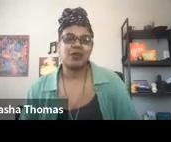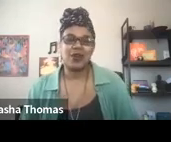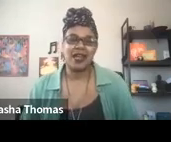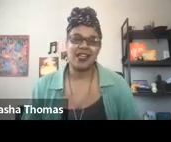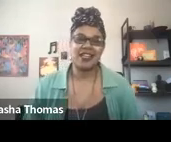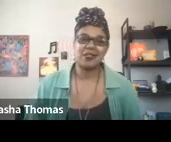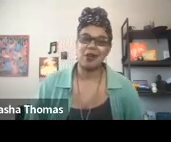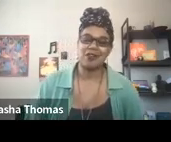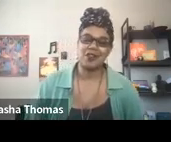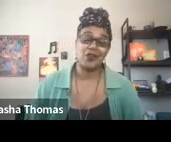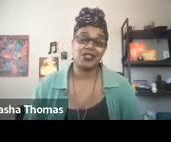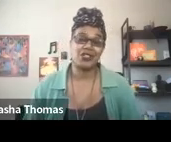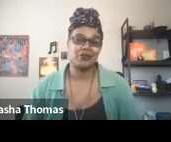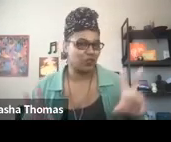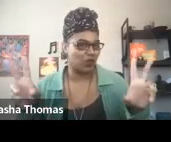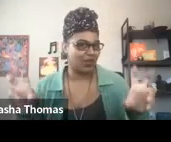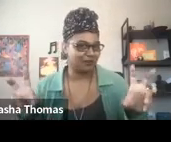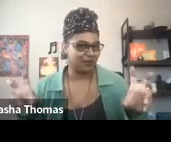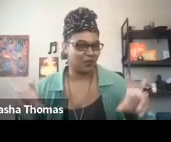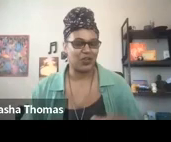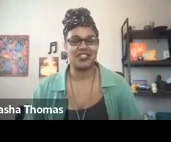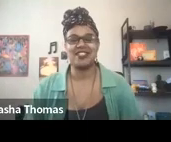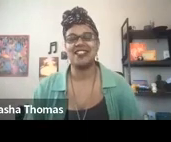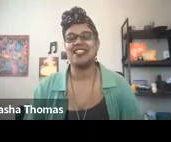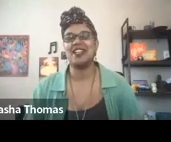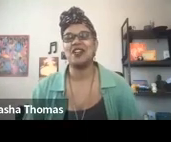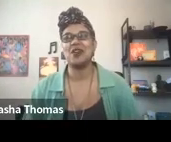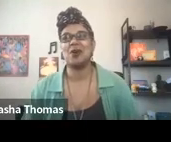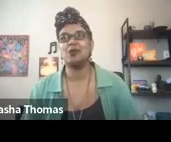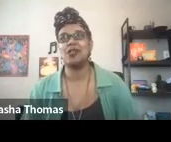The shipwreck is part of the origin story, origin in all quotes,